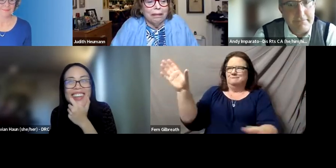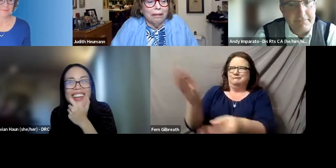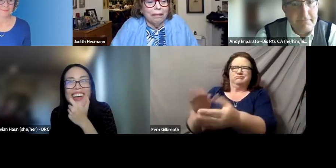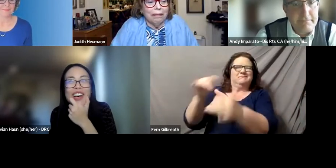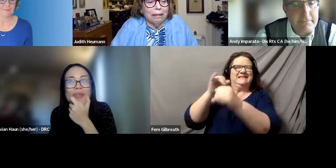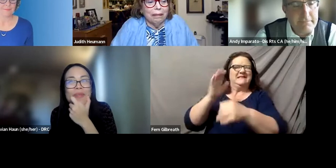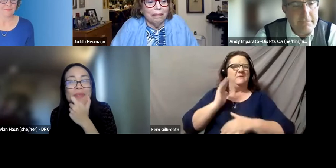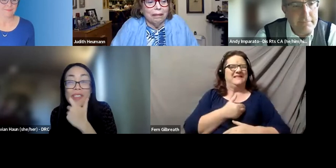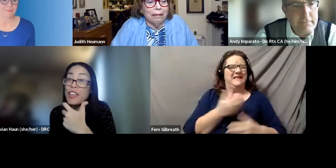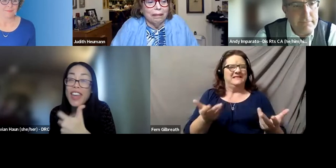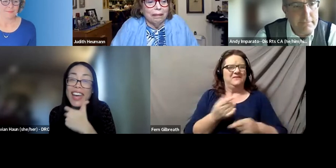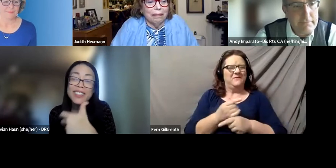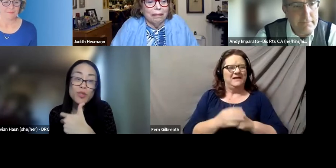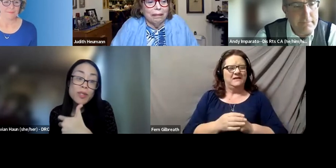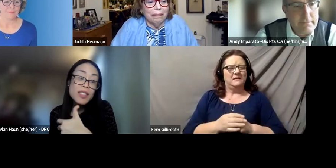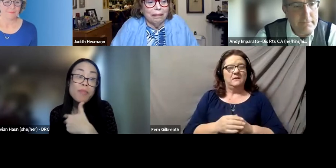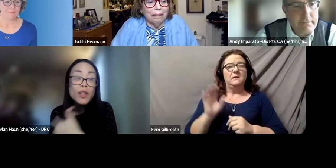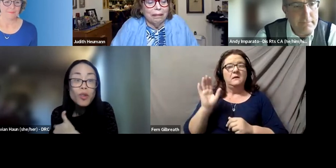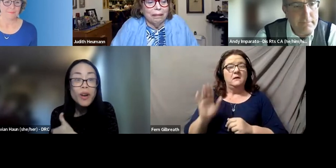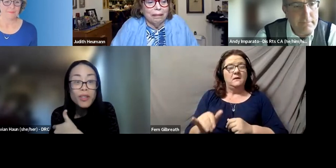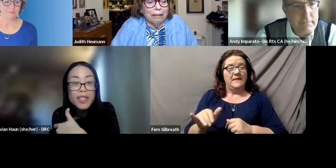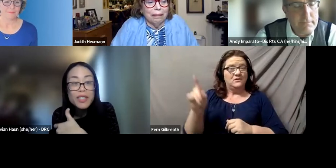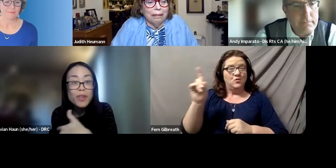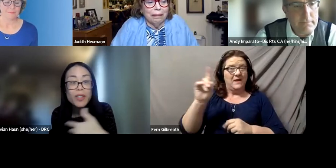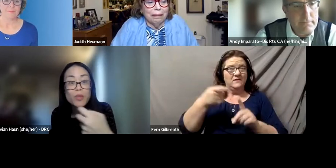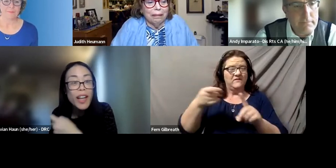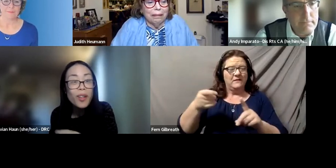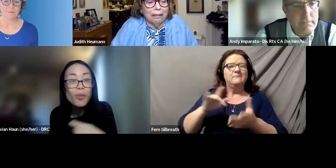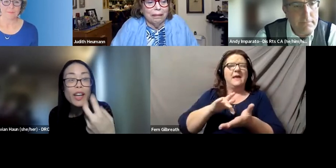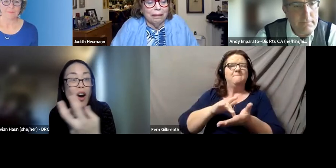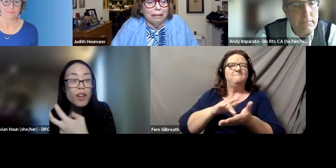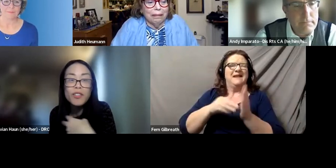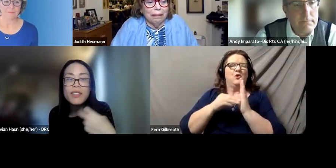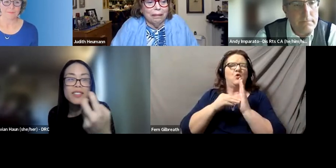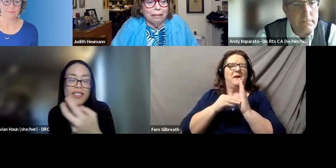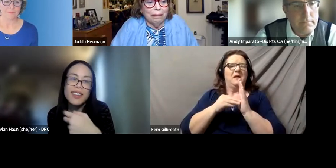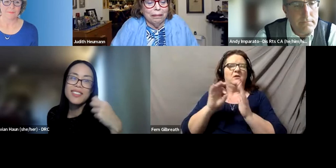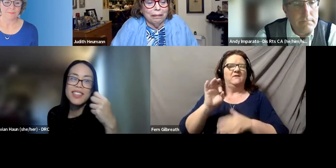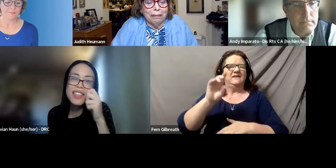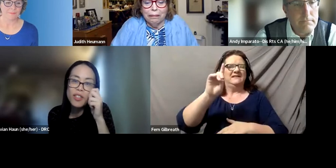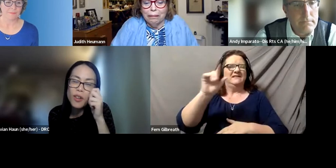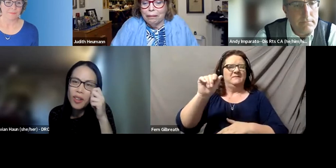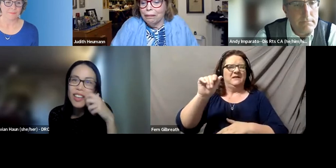That has its roots in the medical model of disability as well, right? All of this ties together.